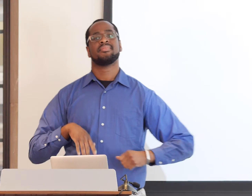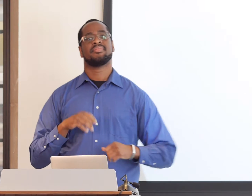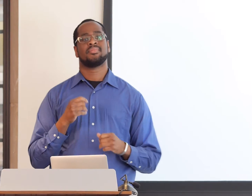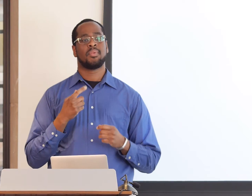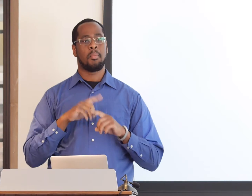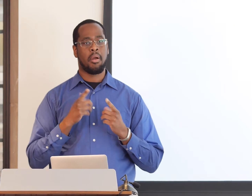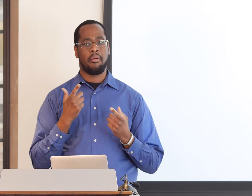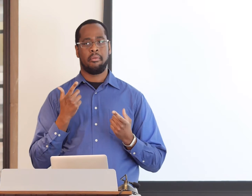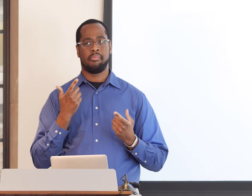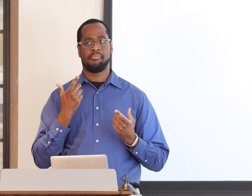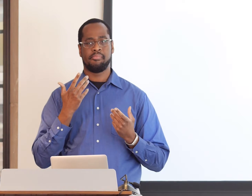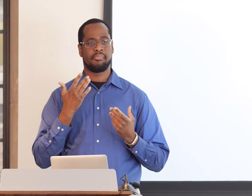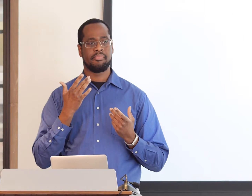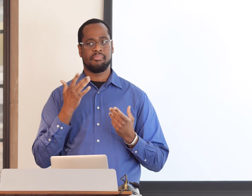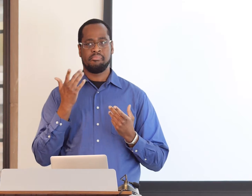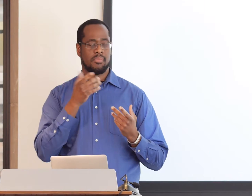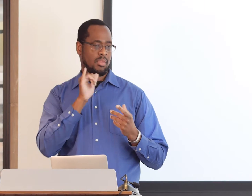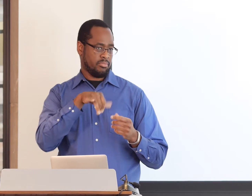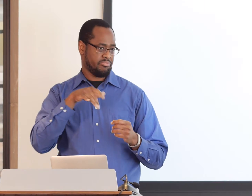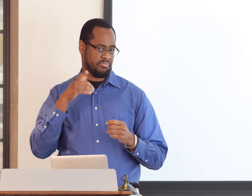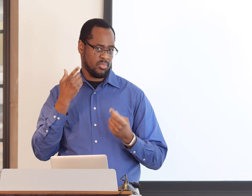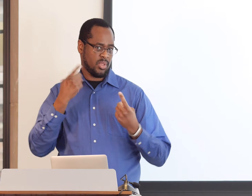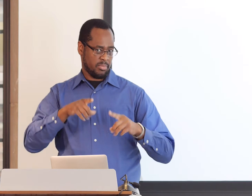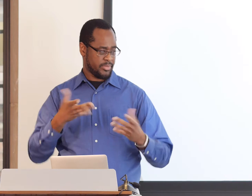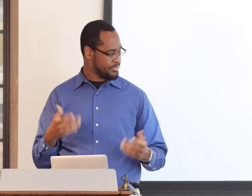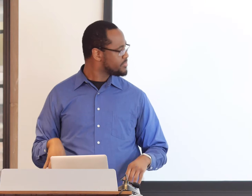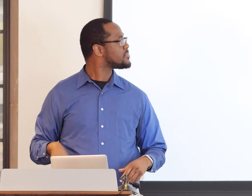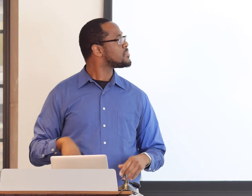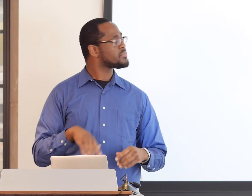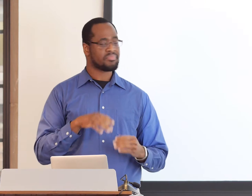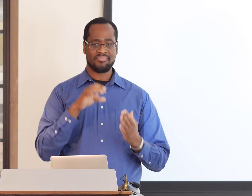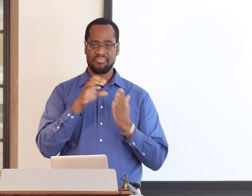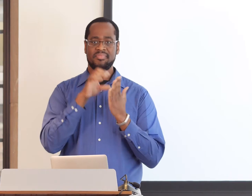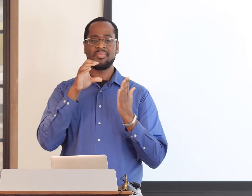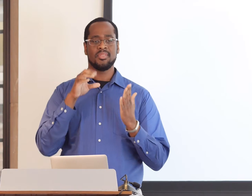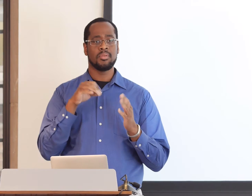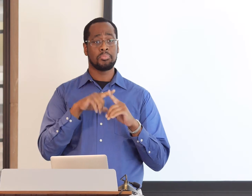type of sign language to communicate with each other, and others who are not members noticed